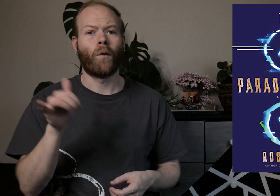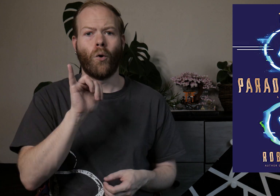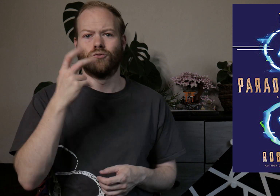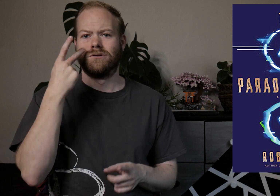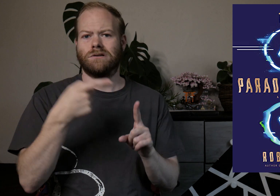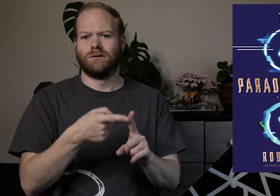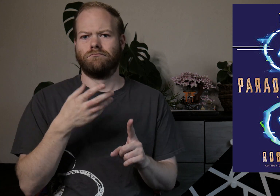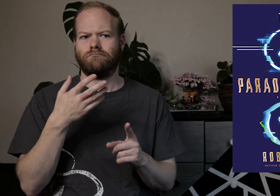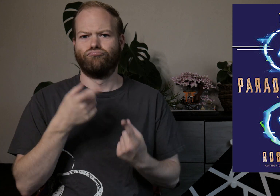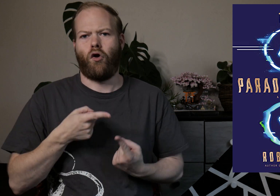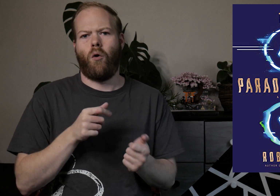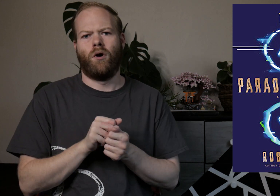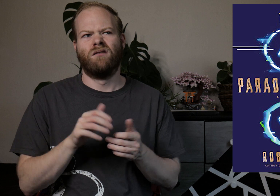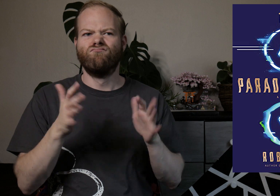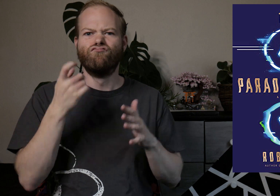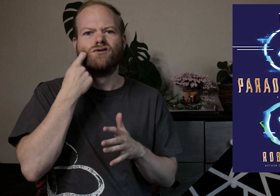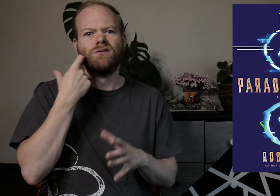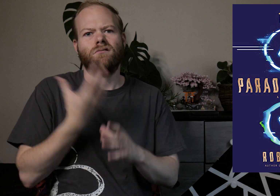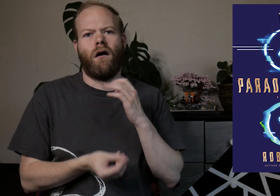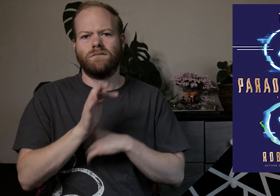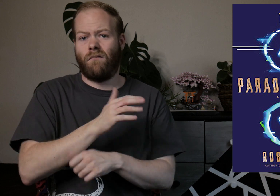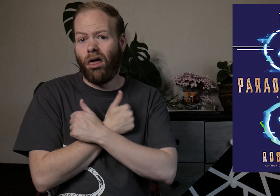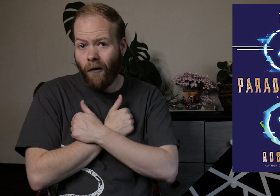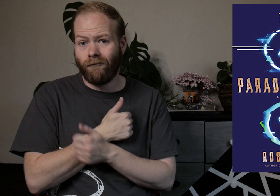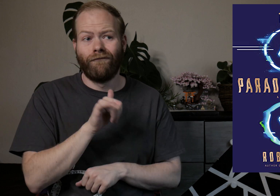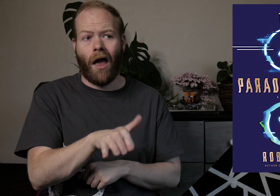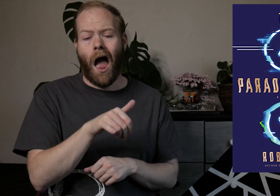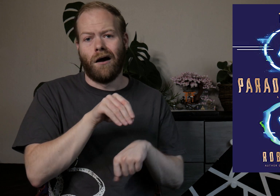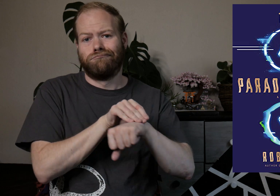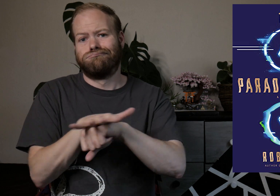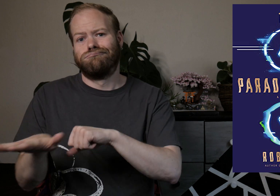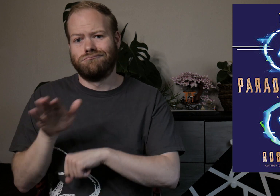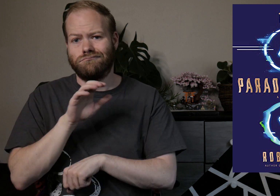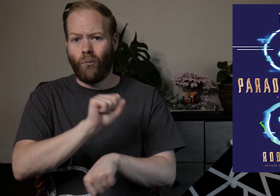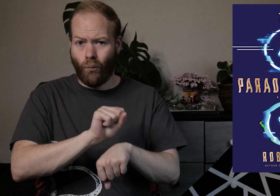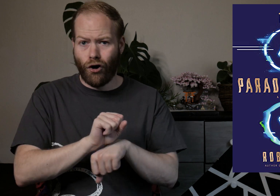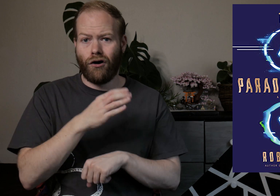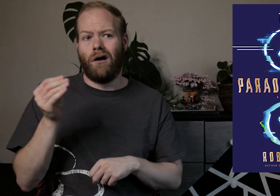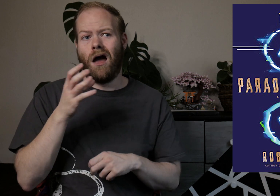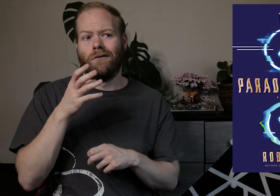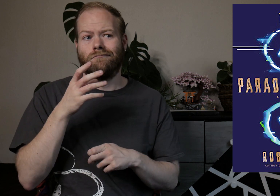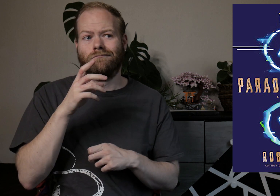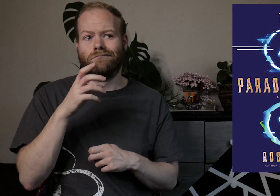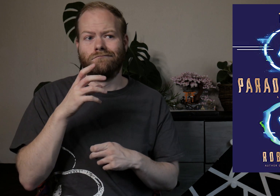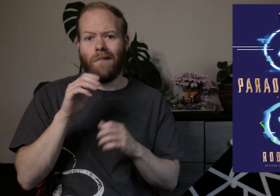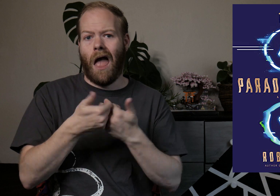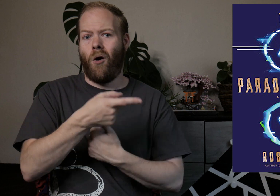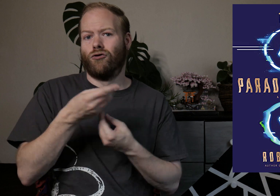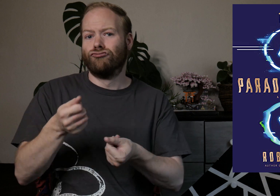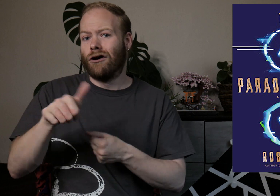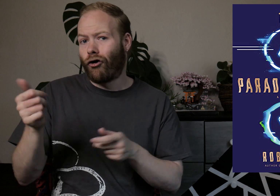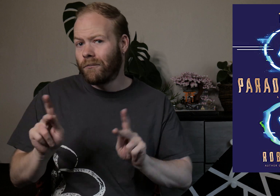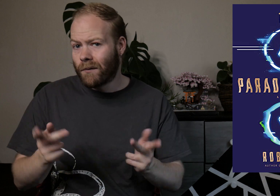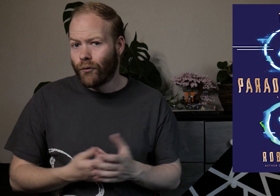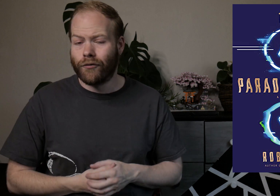We also see her struggling with the fairly recent loss of her love, and that bleeds into her work and treatment of others.